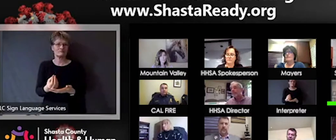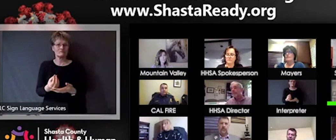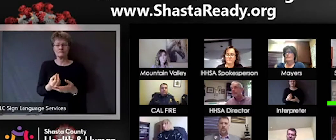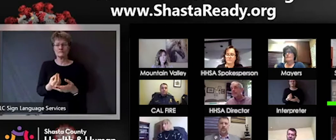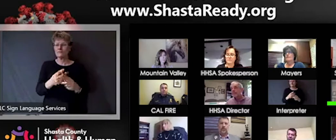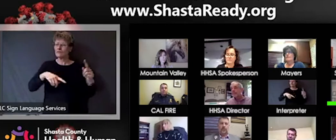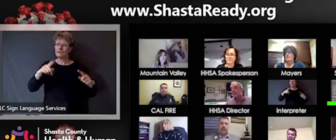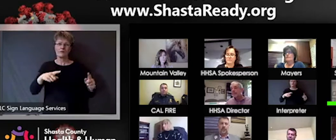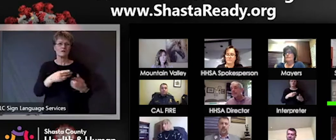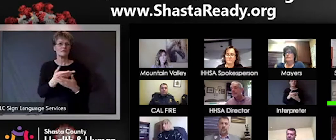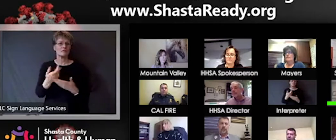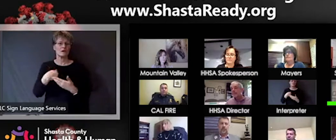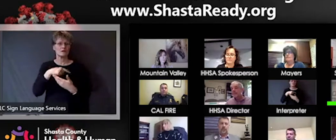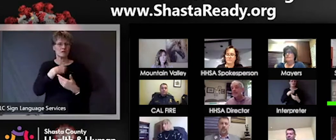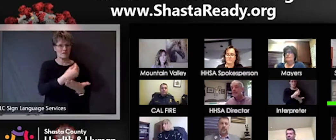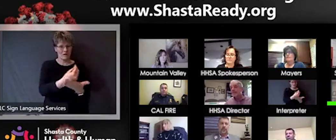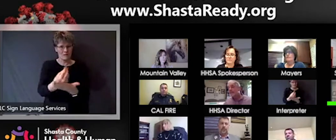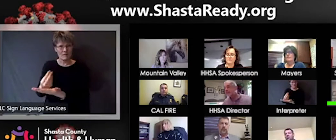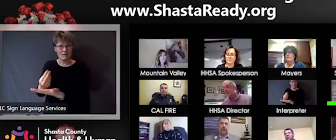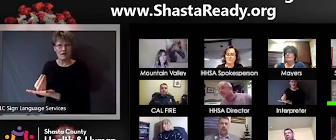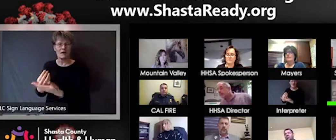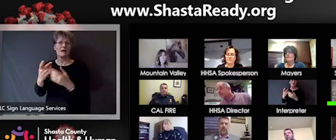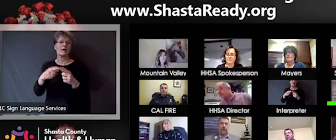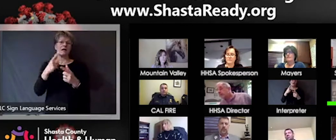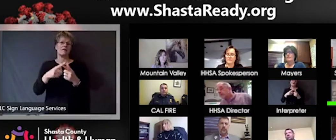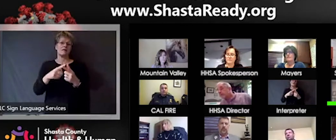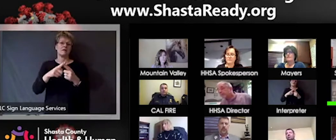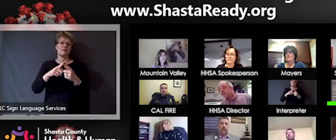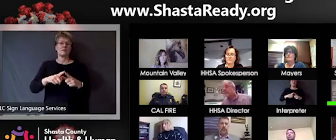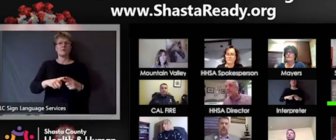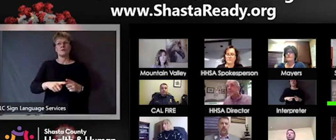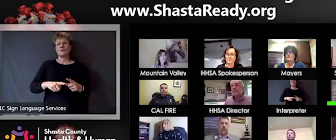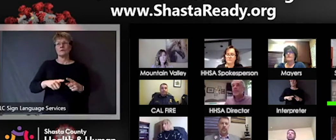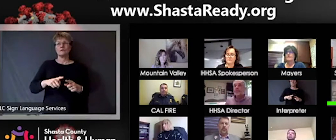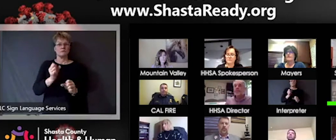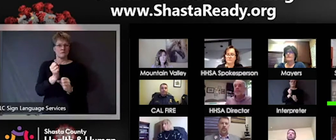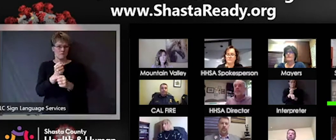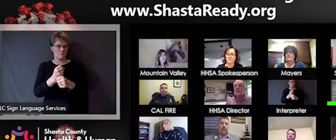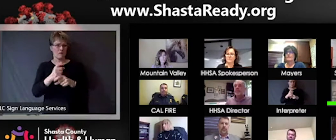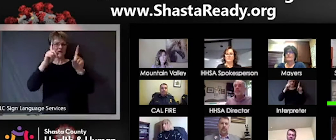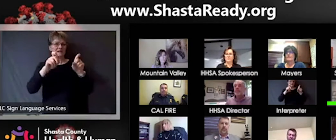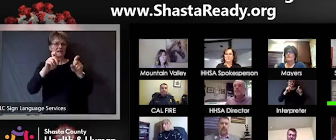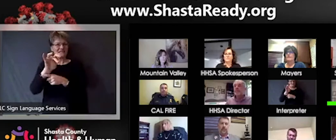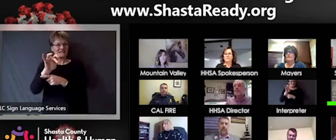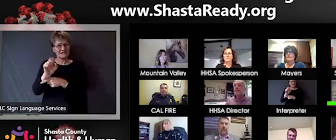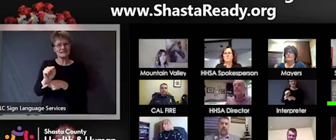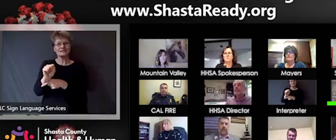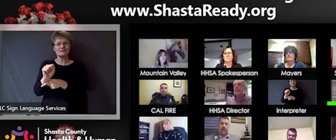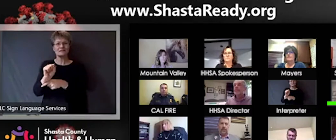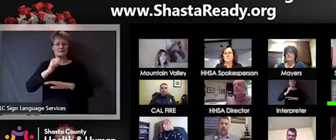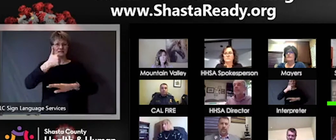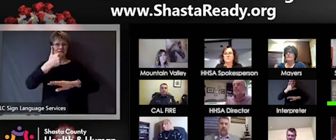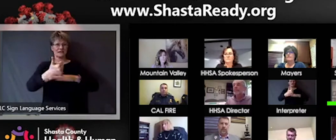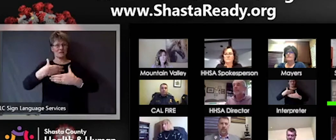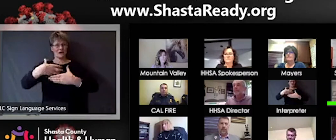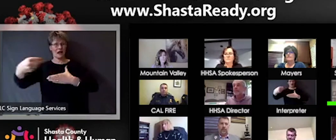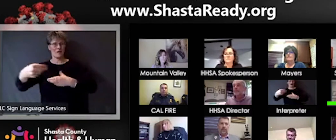available and test kits we're gonna make available in an outpatient setting and so it's not resources we, if it was resources we would just we would pay for